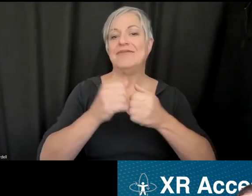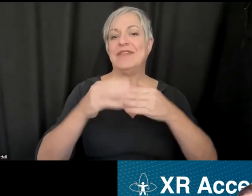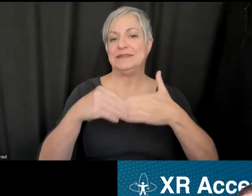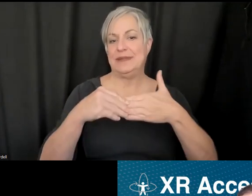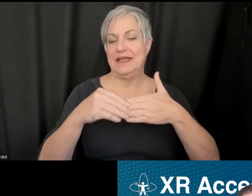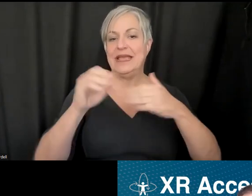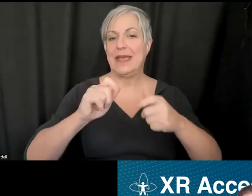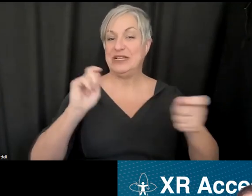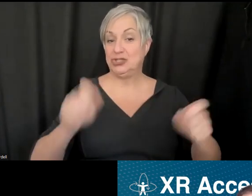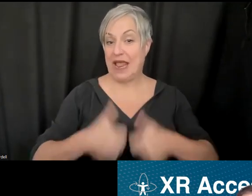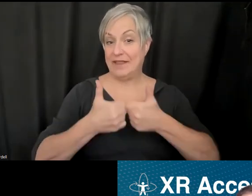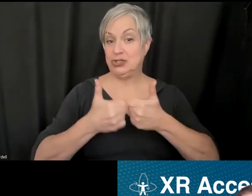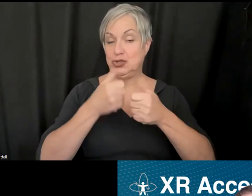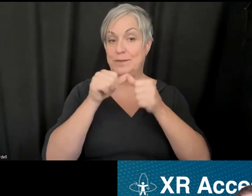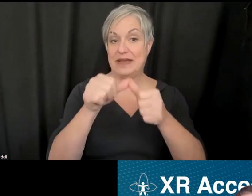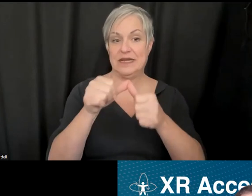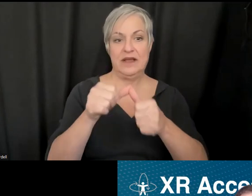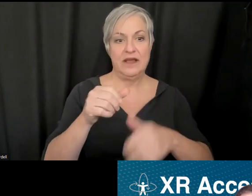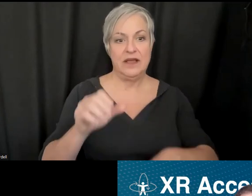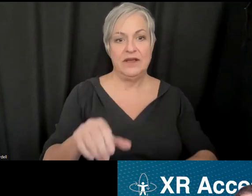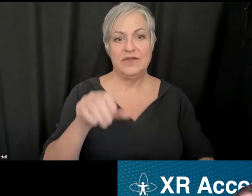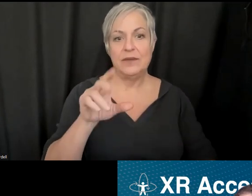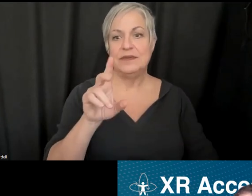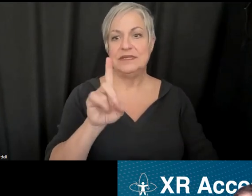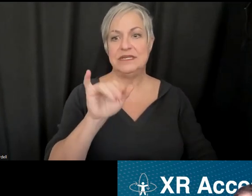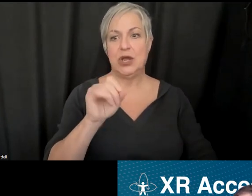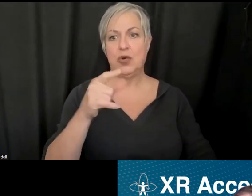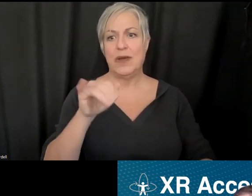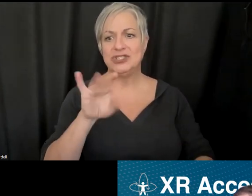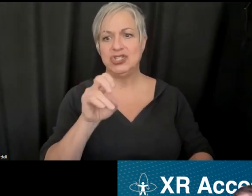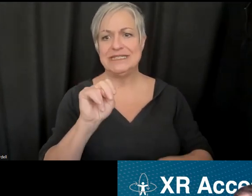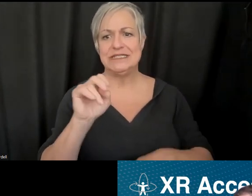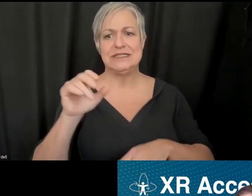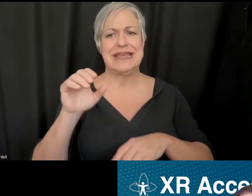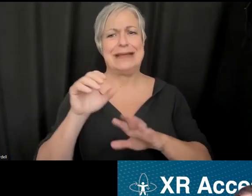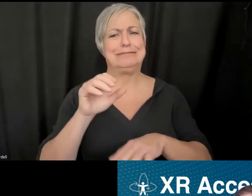from Deogratias. "It can be a challenge to maintain the UI and